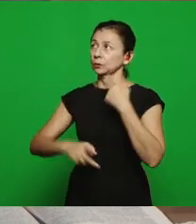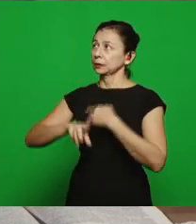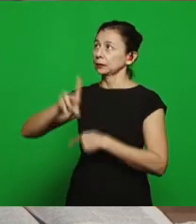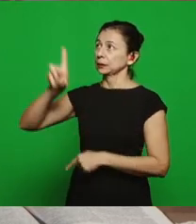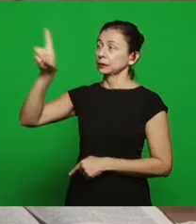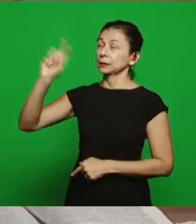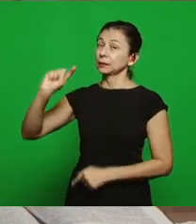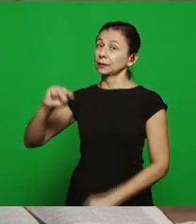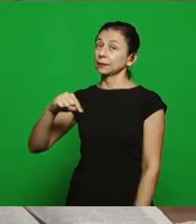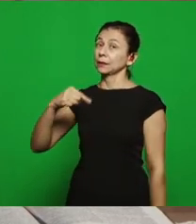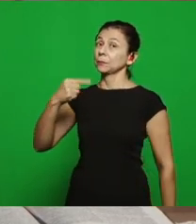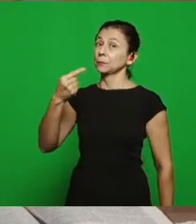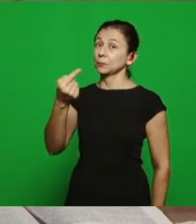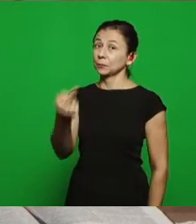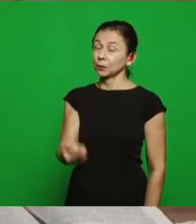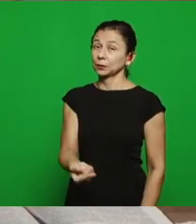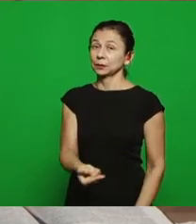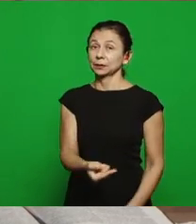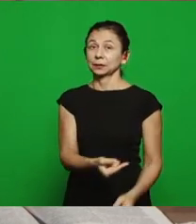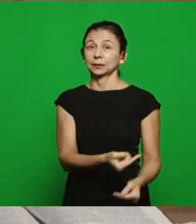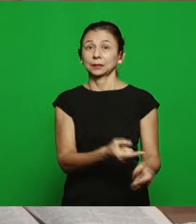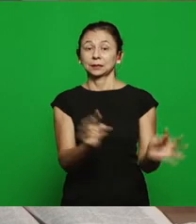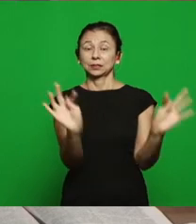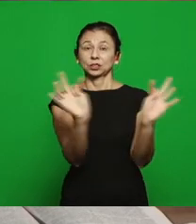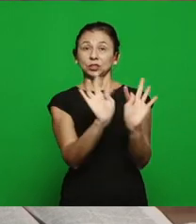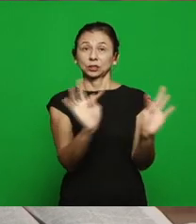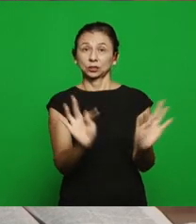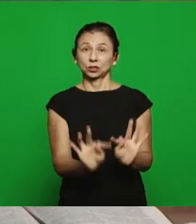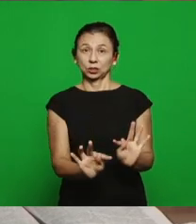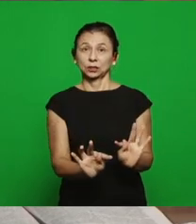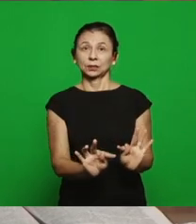in Thyatira’s period, in the letter to the church of Thyatira